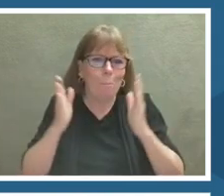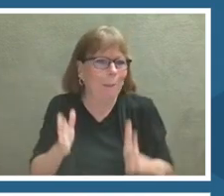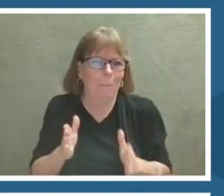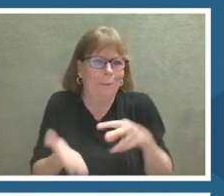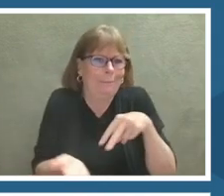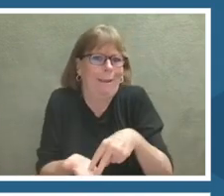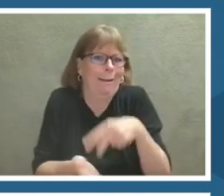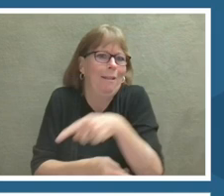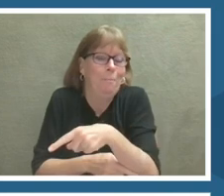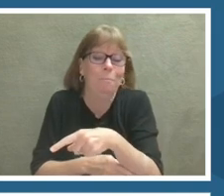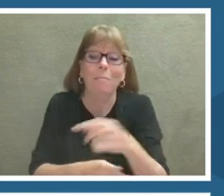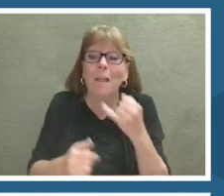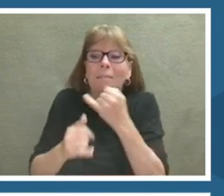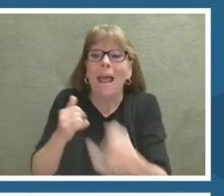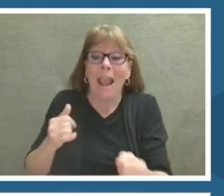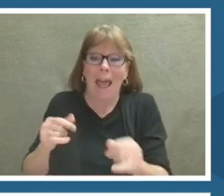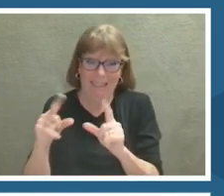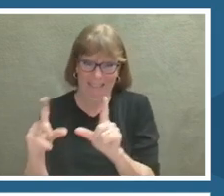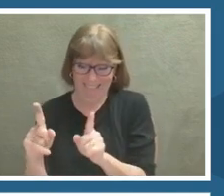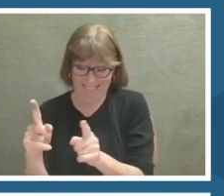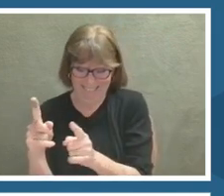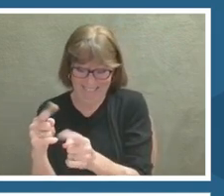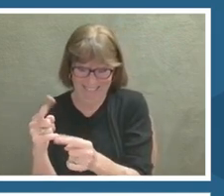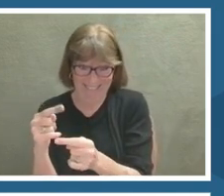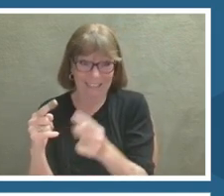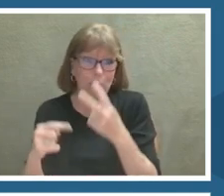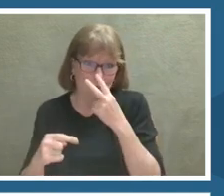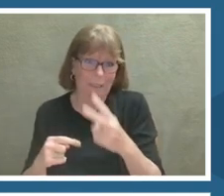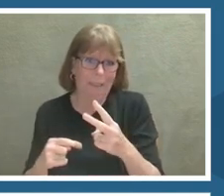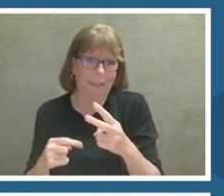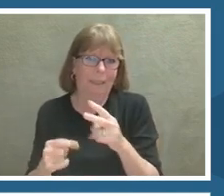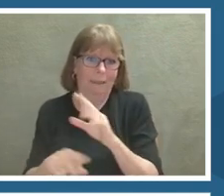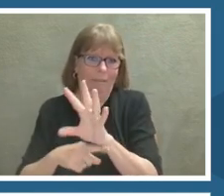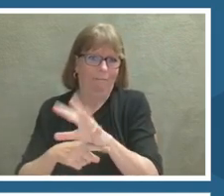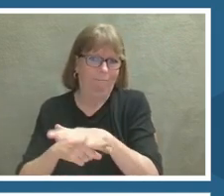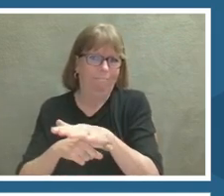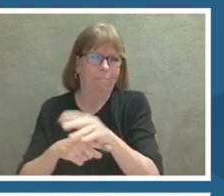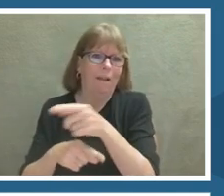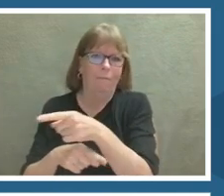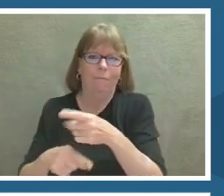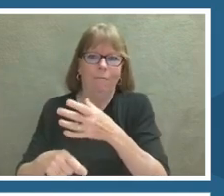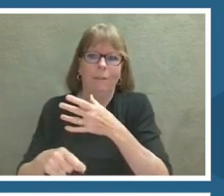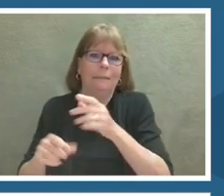We will go into that in the next slide.